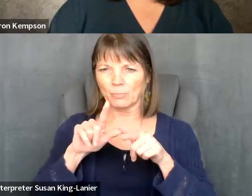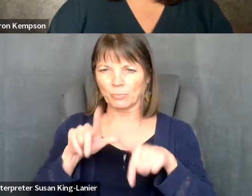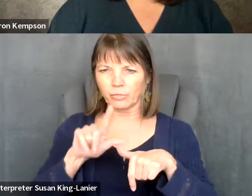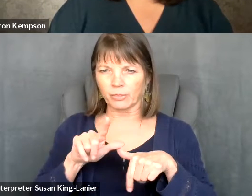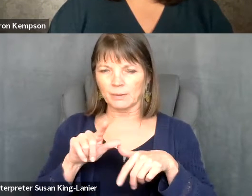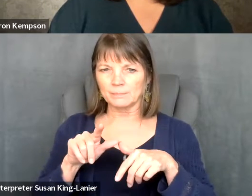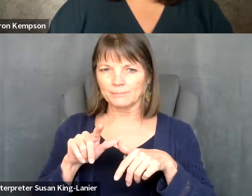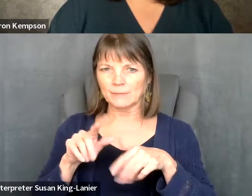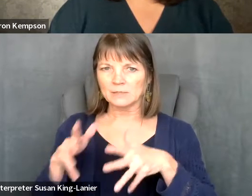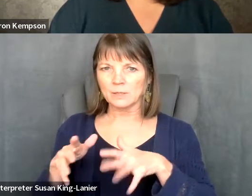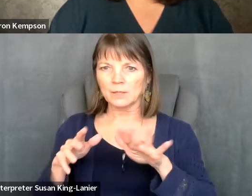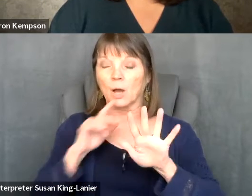Michael Smith: I i'm sorry